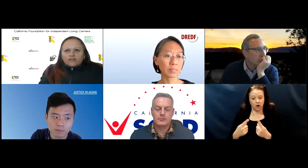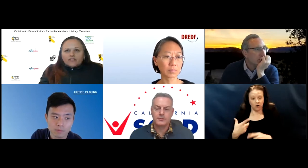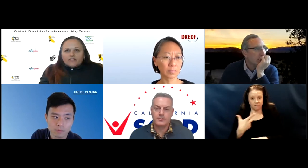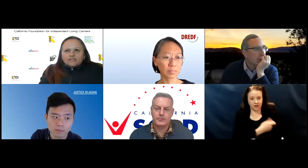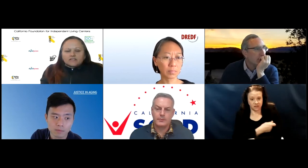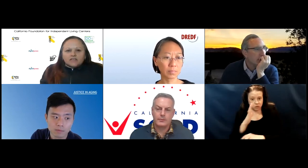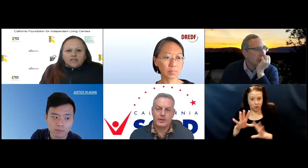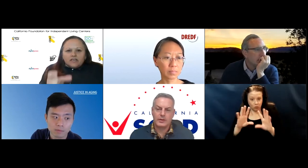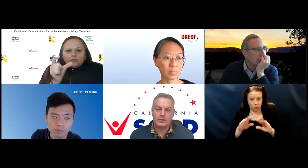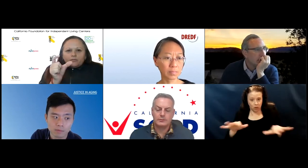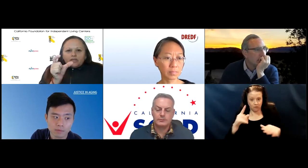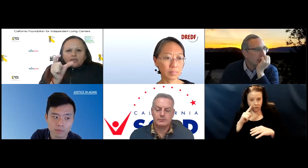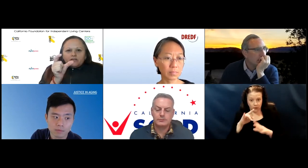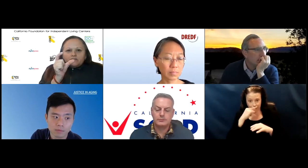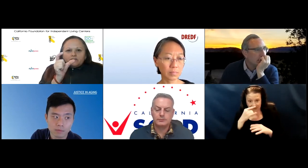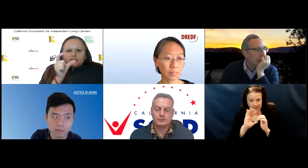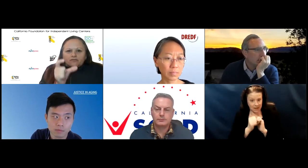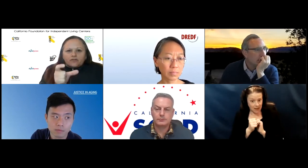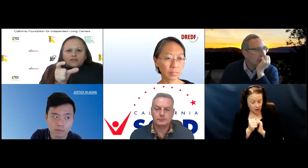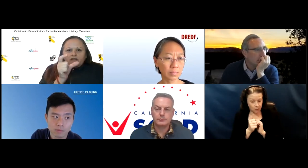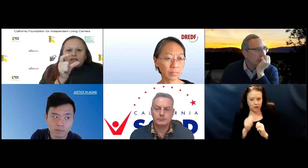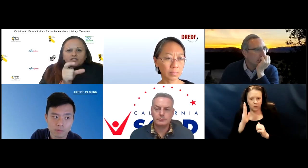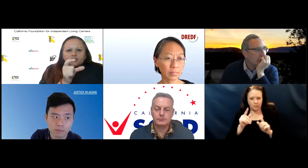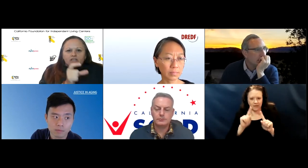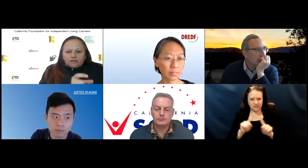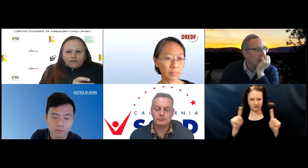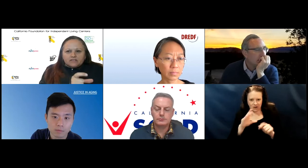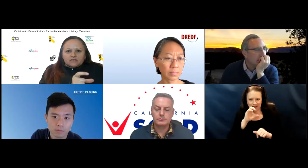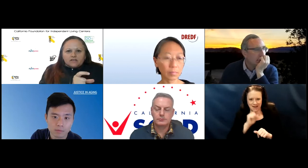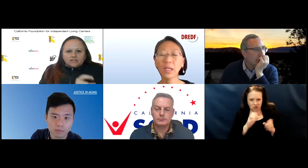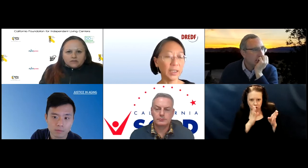for kids is it'll be different age segments until the end.